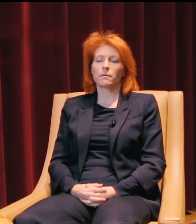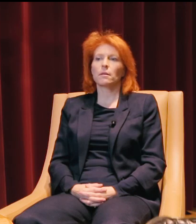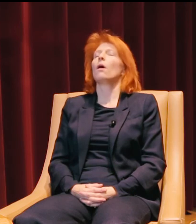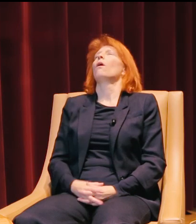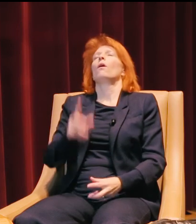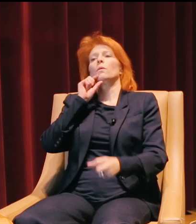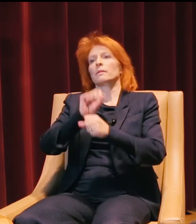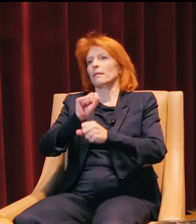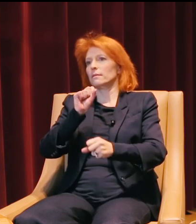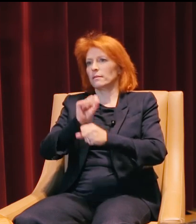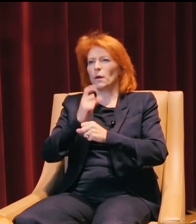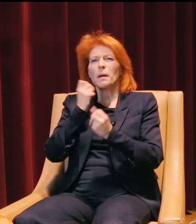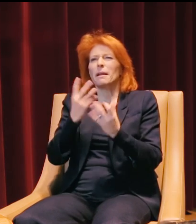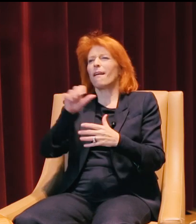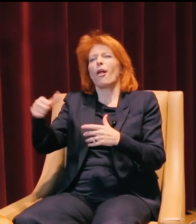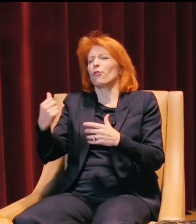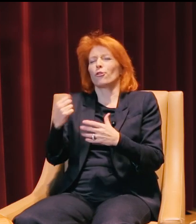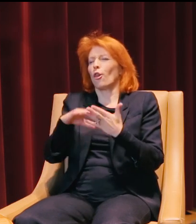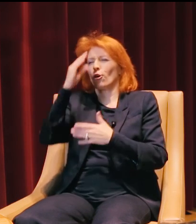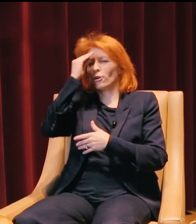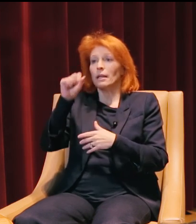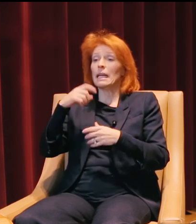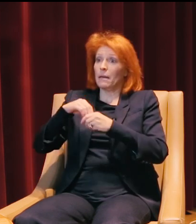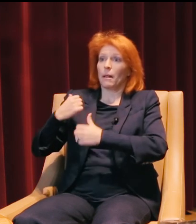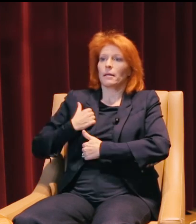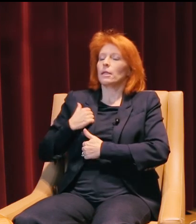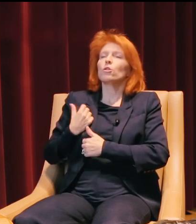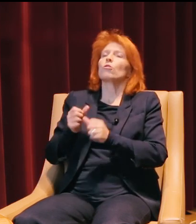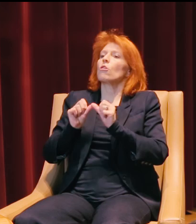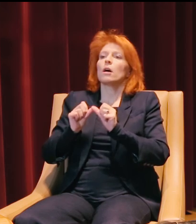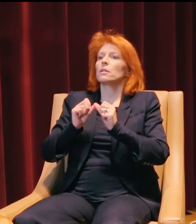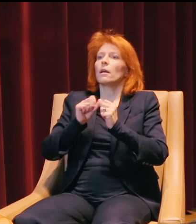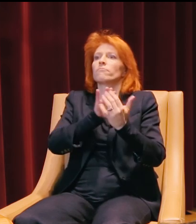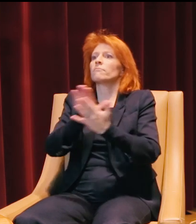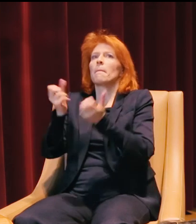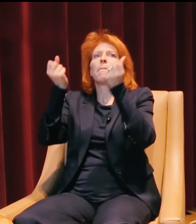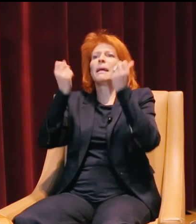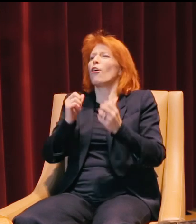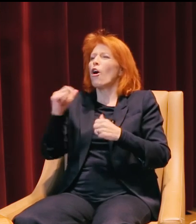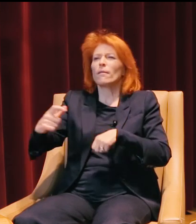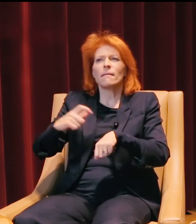Absolutely. That and so many others. Being in the military, you are constantly faced with just challenges all the time.